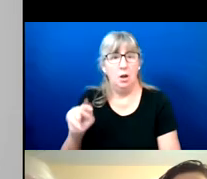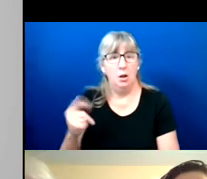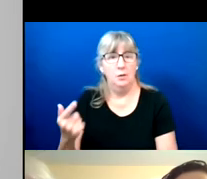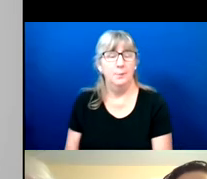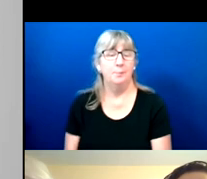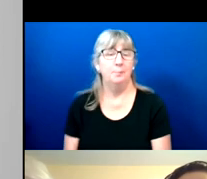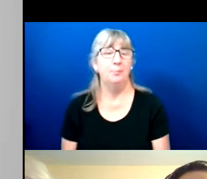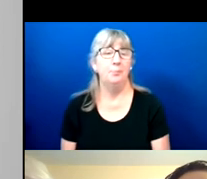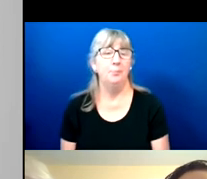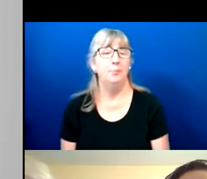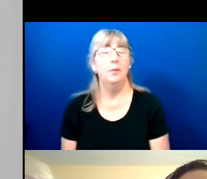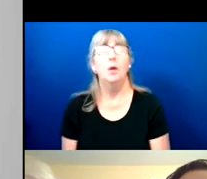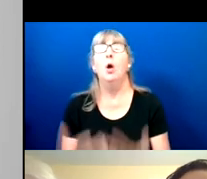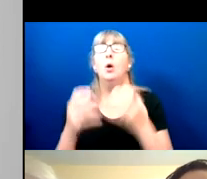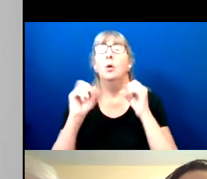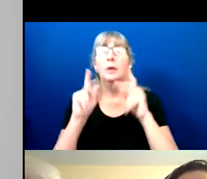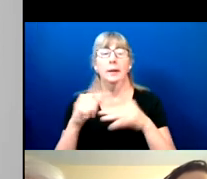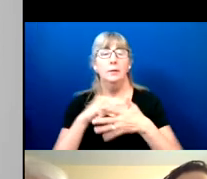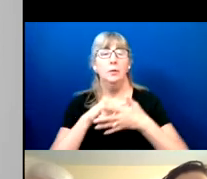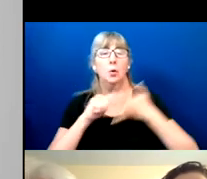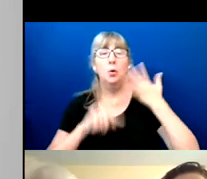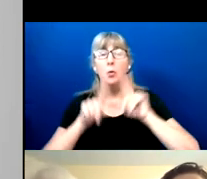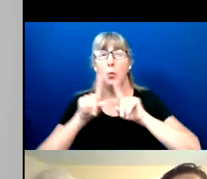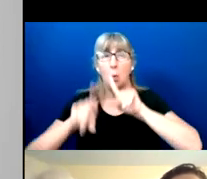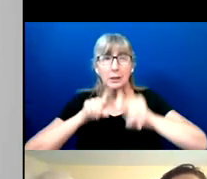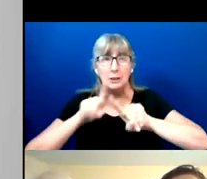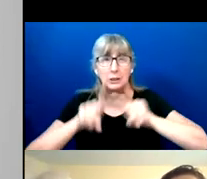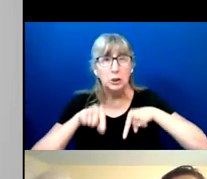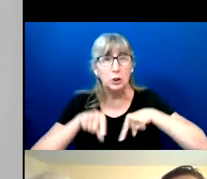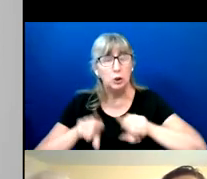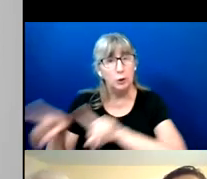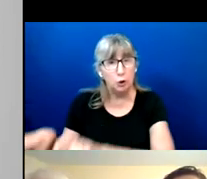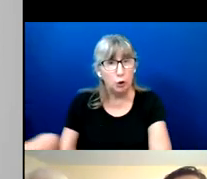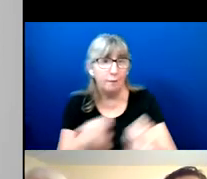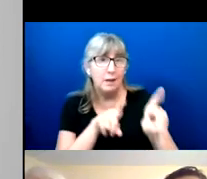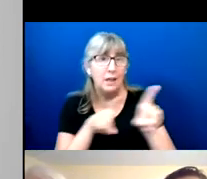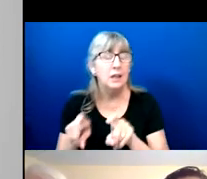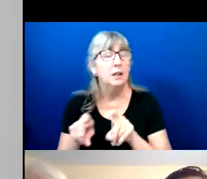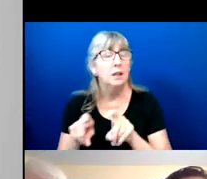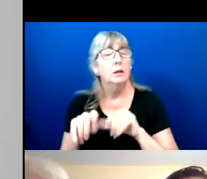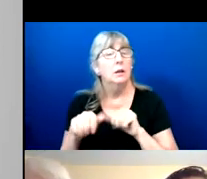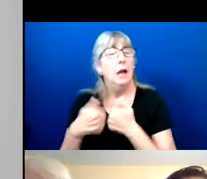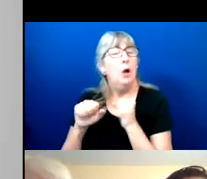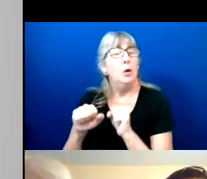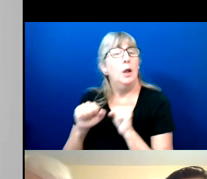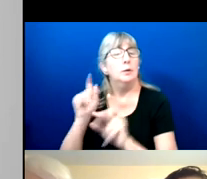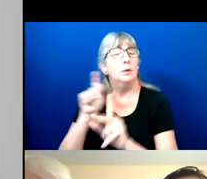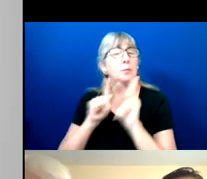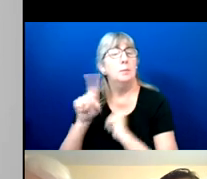All right. So we're going to do kind of a relay race here, well not a relay race but I'll start and hand it over to Doug. So questions we looked at when doing surveys are how likely were people with disabilities to vote?